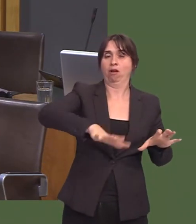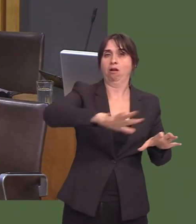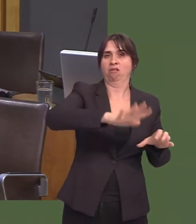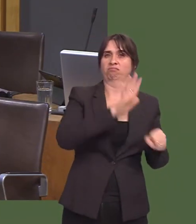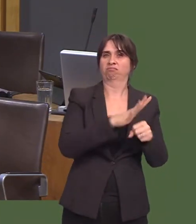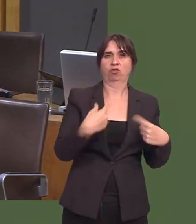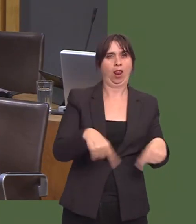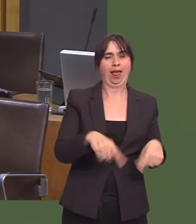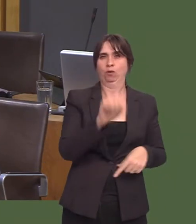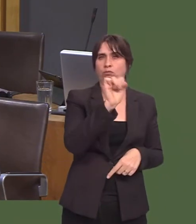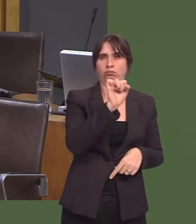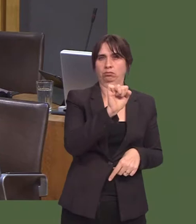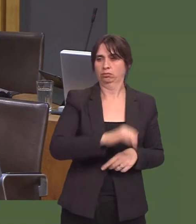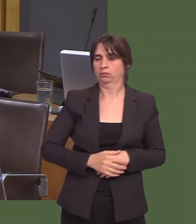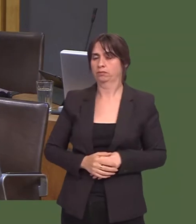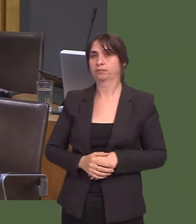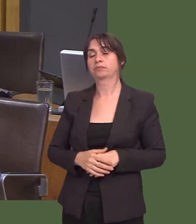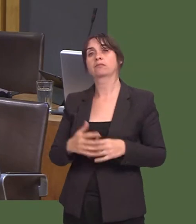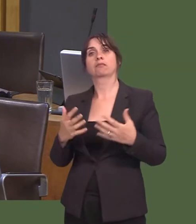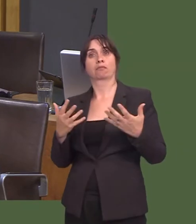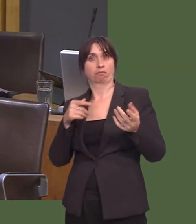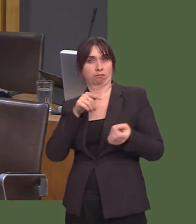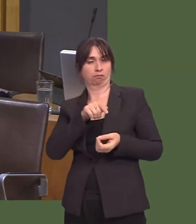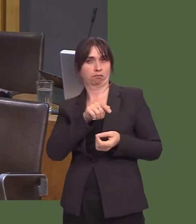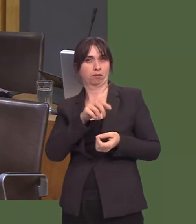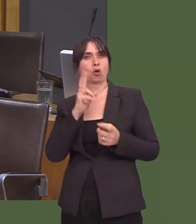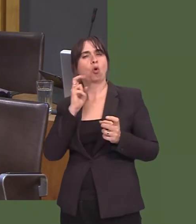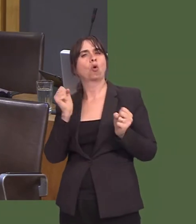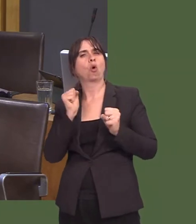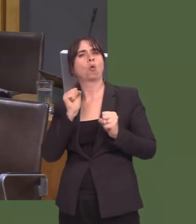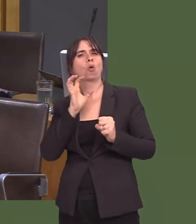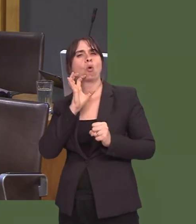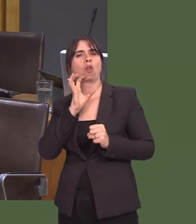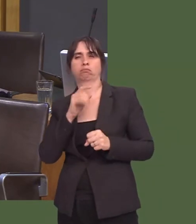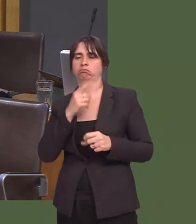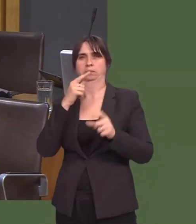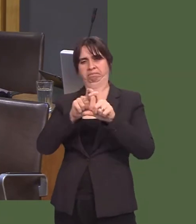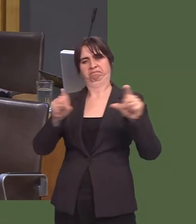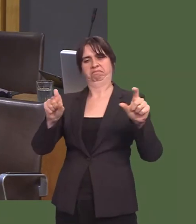been going around during election time, in the number of houses that say, ëCold callers not welcomeí.